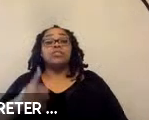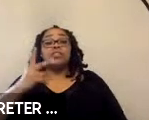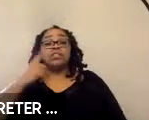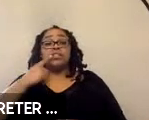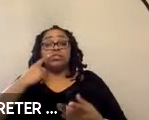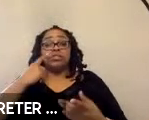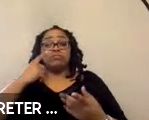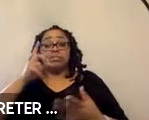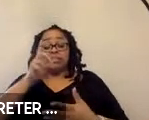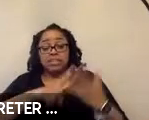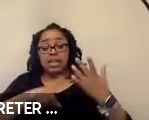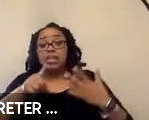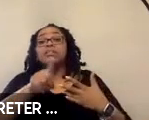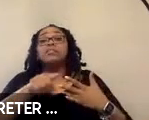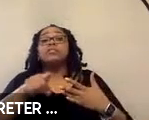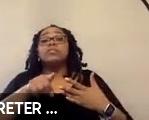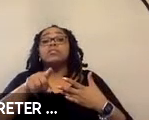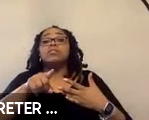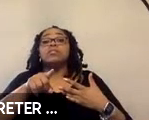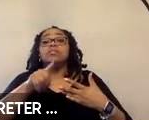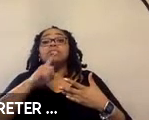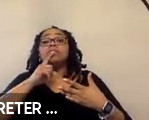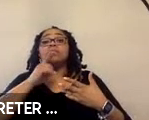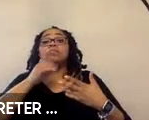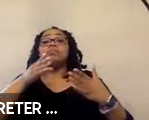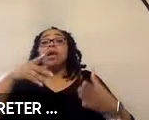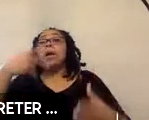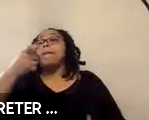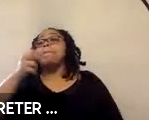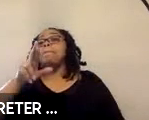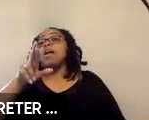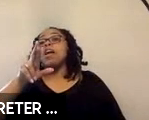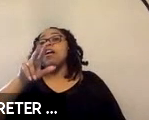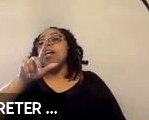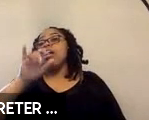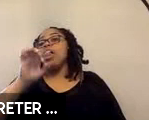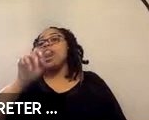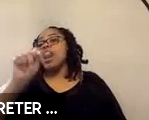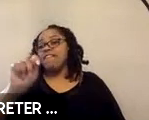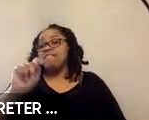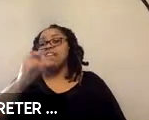ideas, the Paralift idea was born. So, this was a project that we started a few years